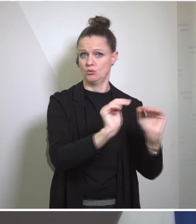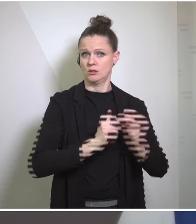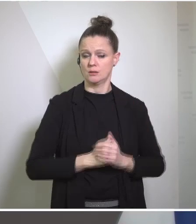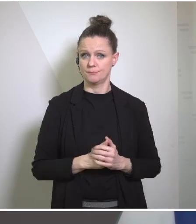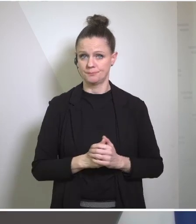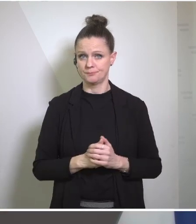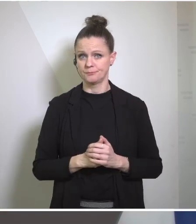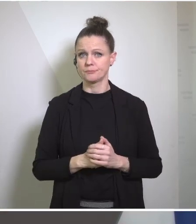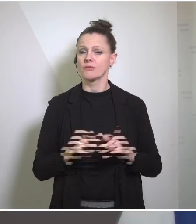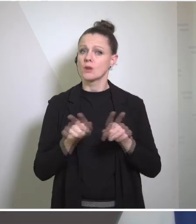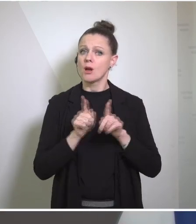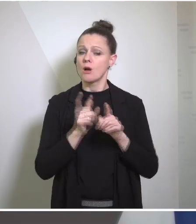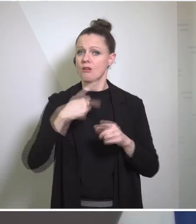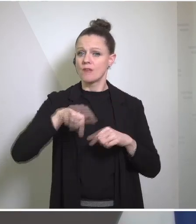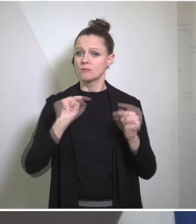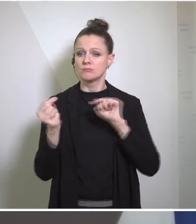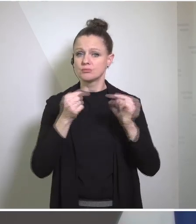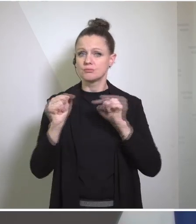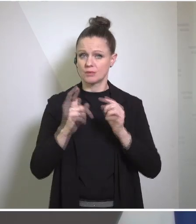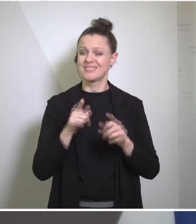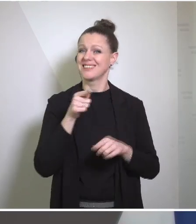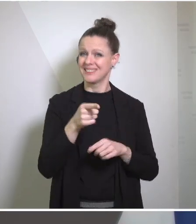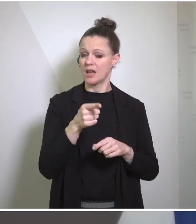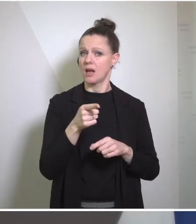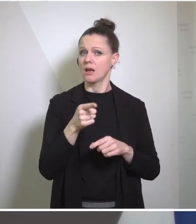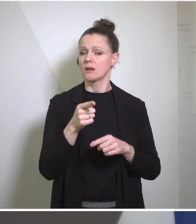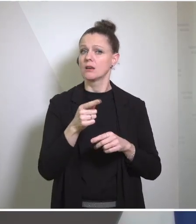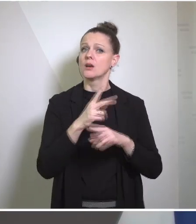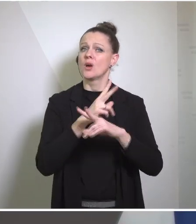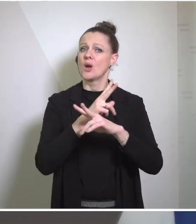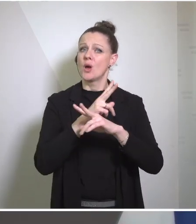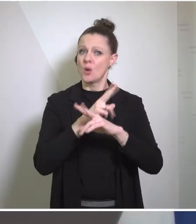we also discussed a region, which is a neighboring region to Austria, which is close to our heart,